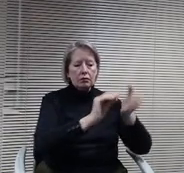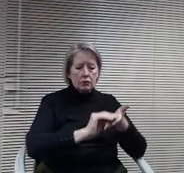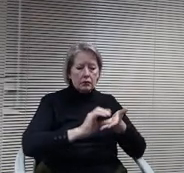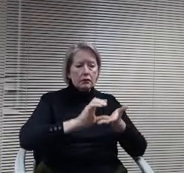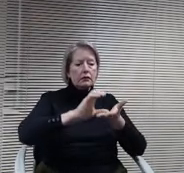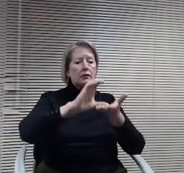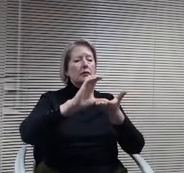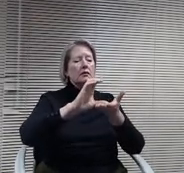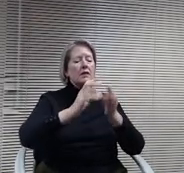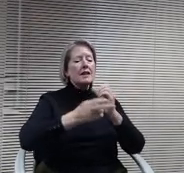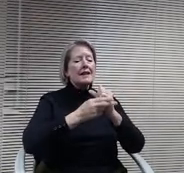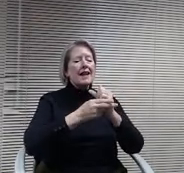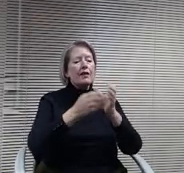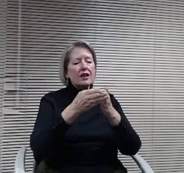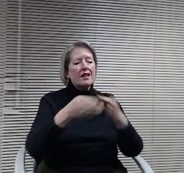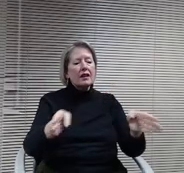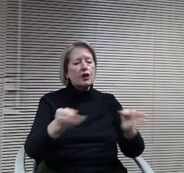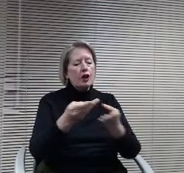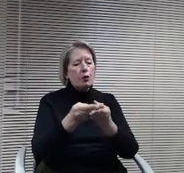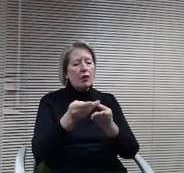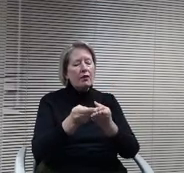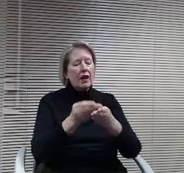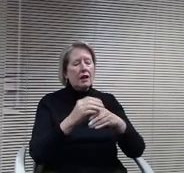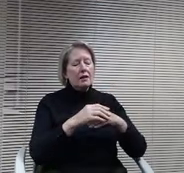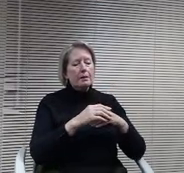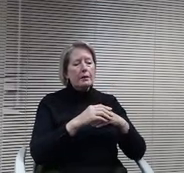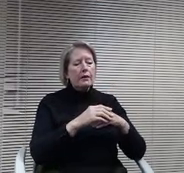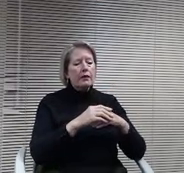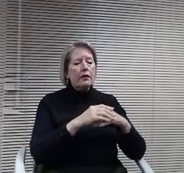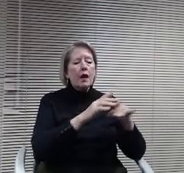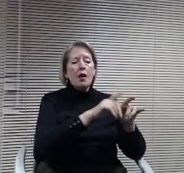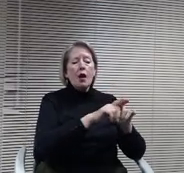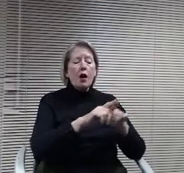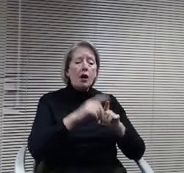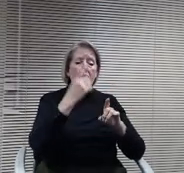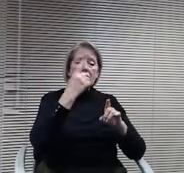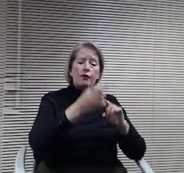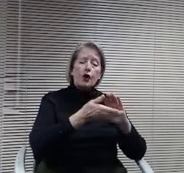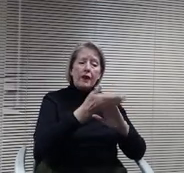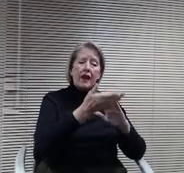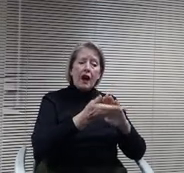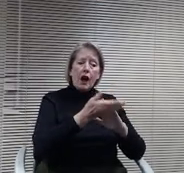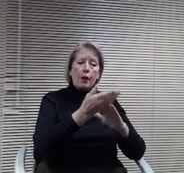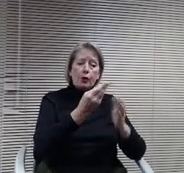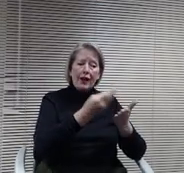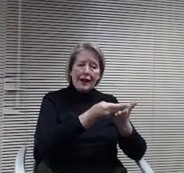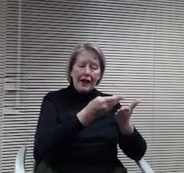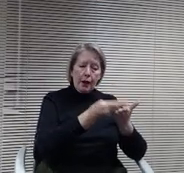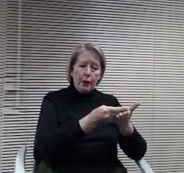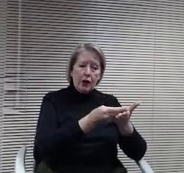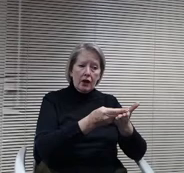The other advantage also is that with this operating capital. We use operating capital, make that payment rather